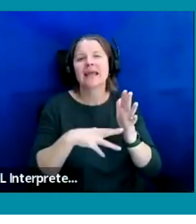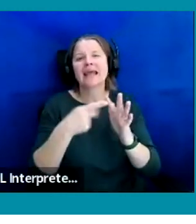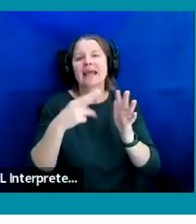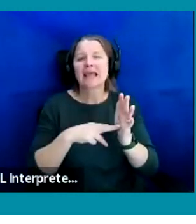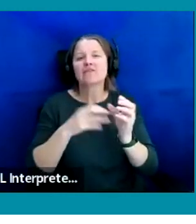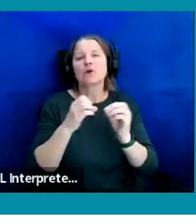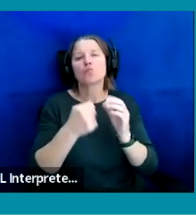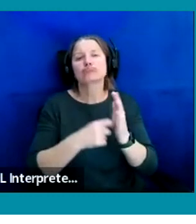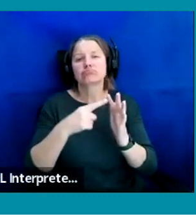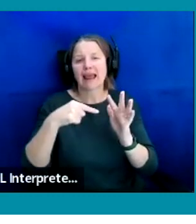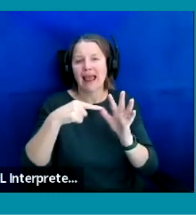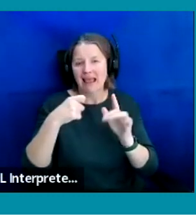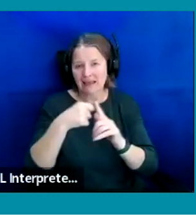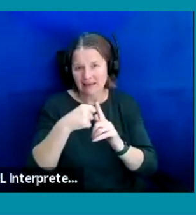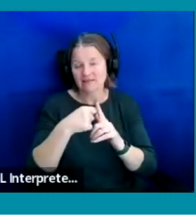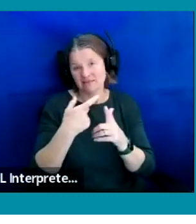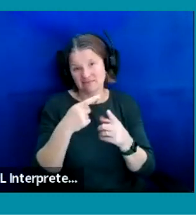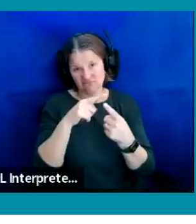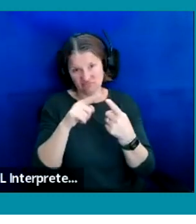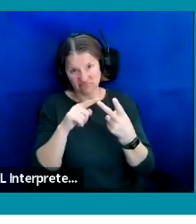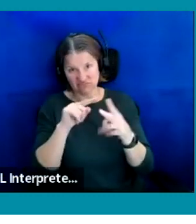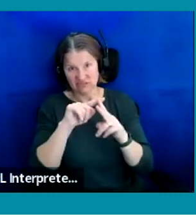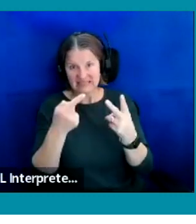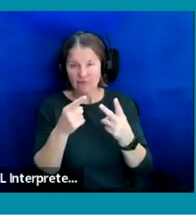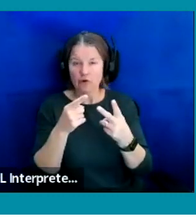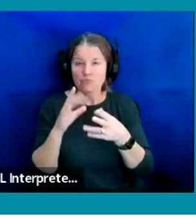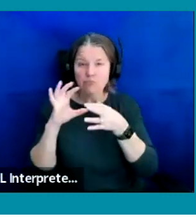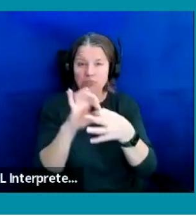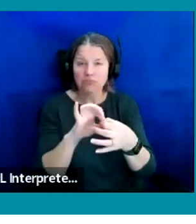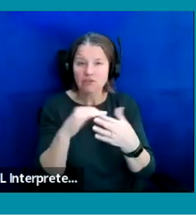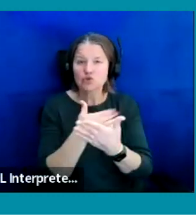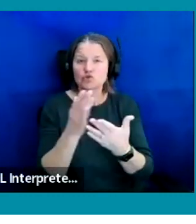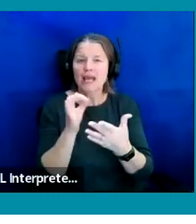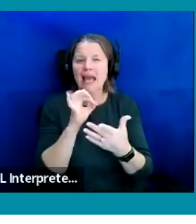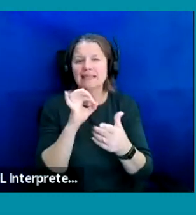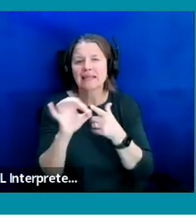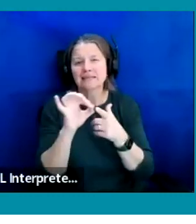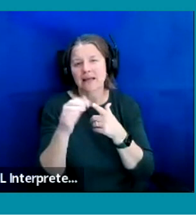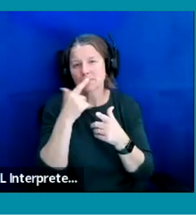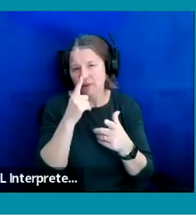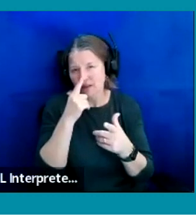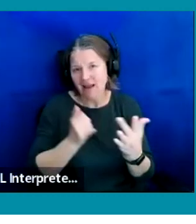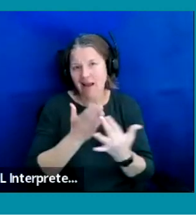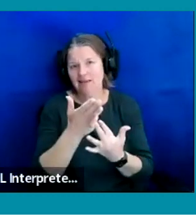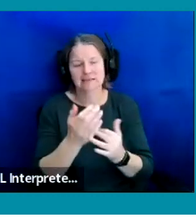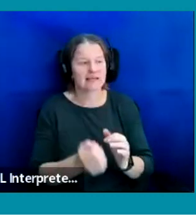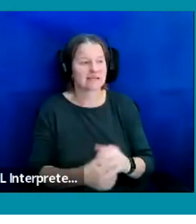create their accounts. Yeah, of course. Brilliant, thank you. Sorry Natasha.